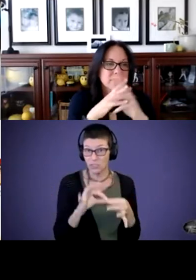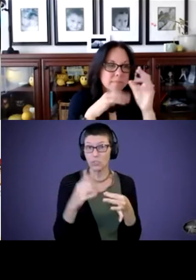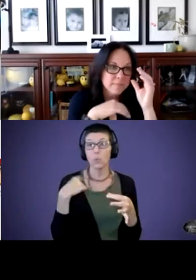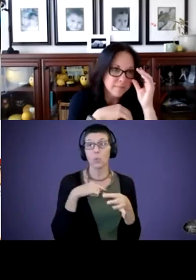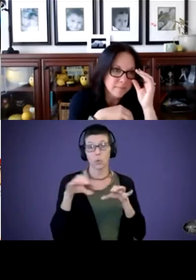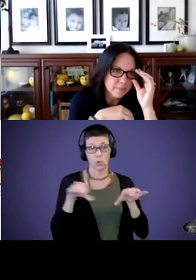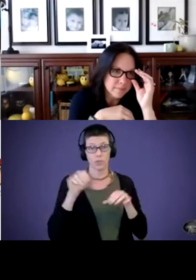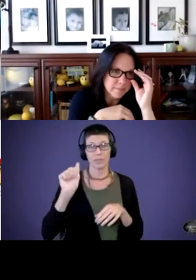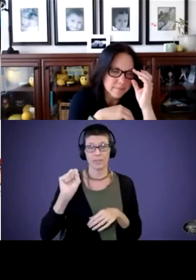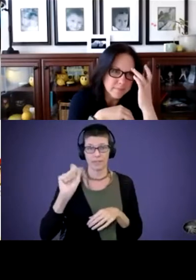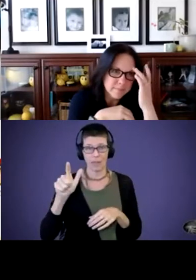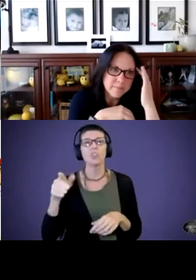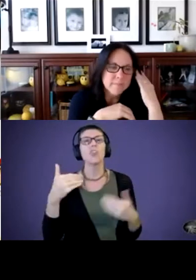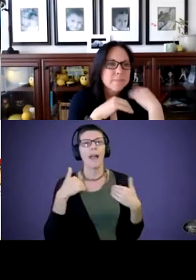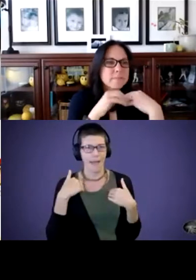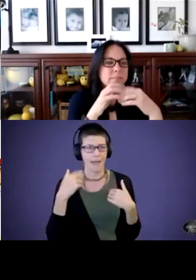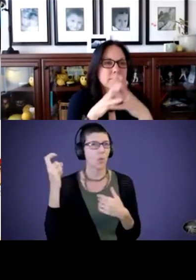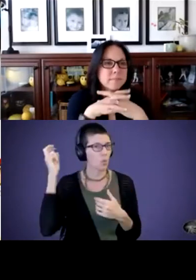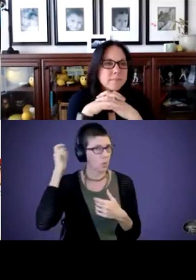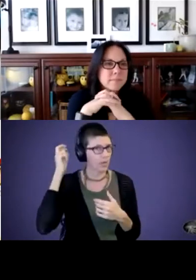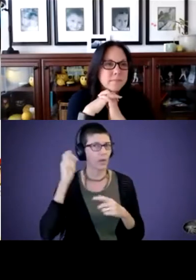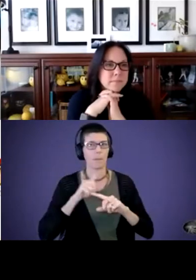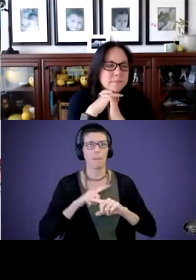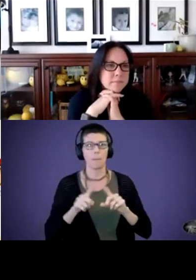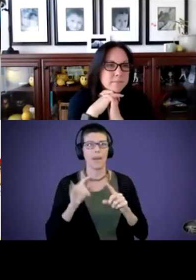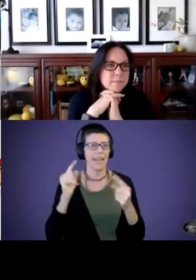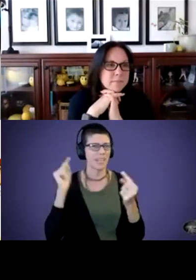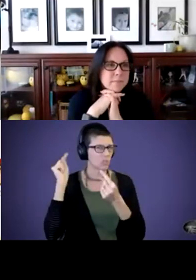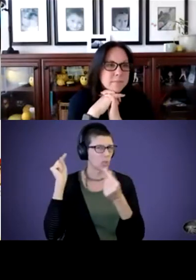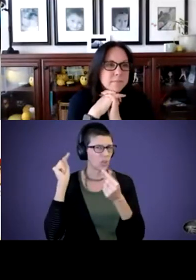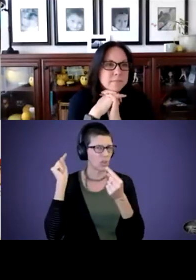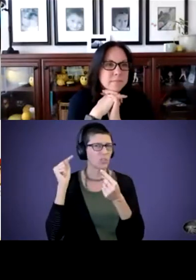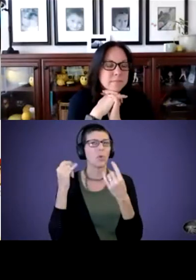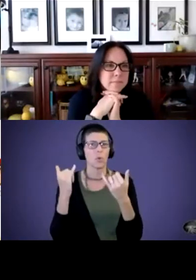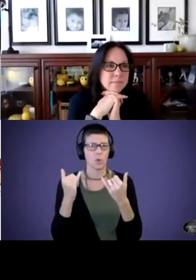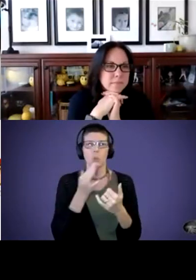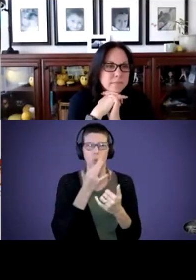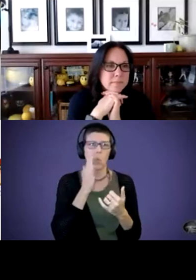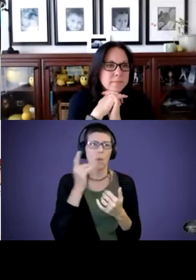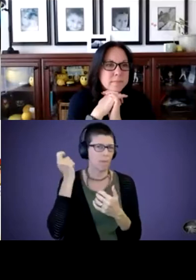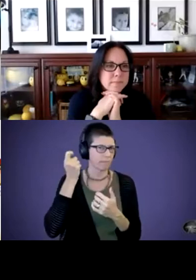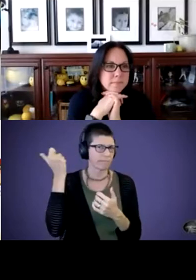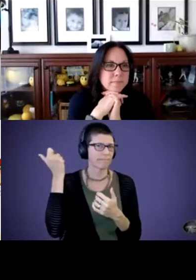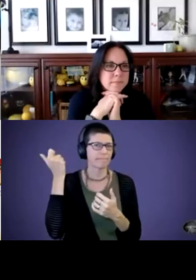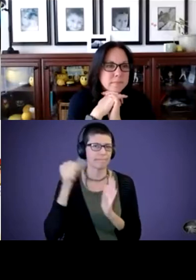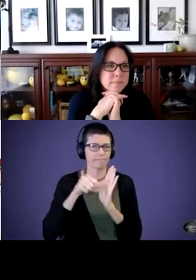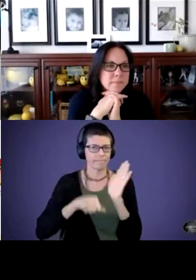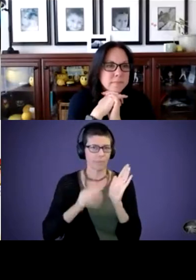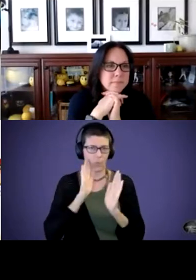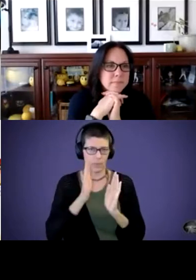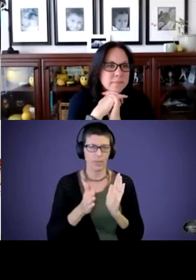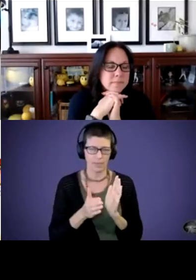the cochlear implant, but it's hurting her. So we're in the process of getting it removed. So,